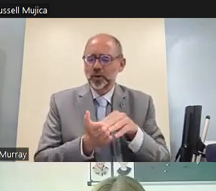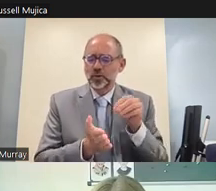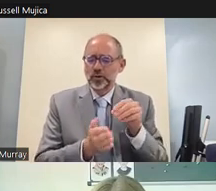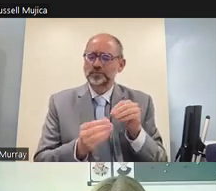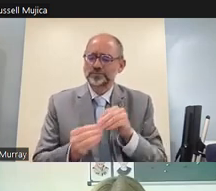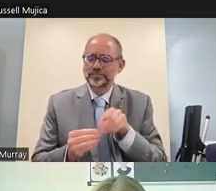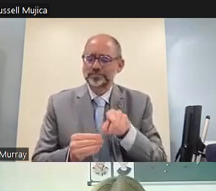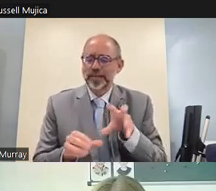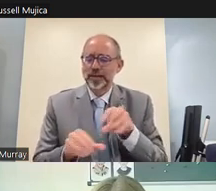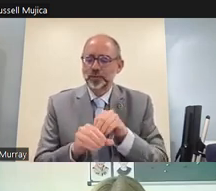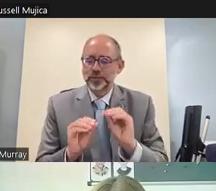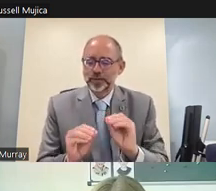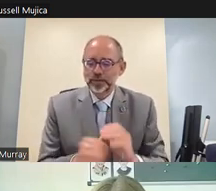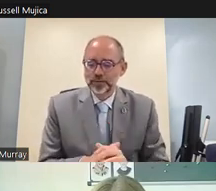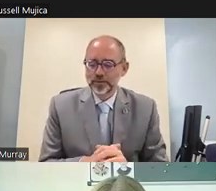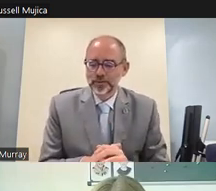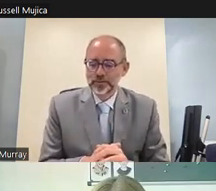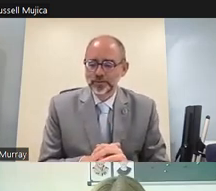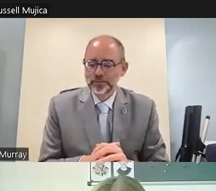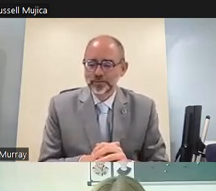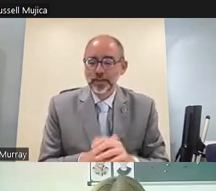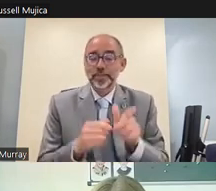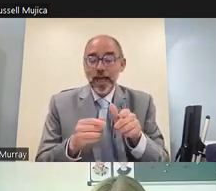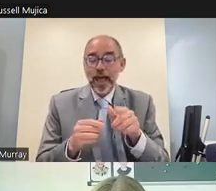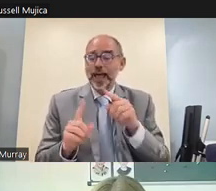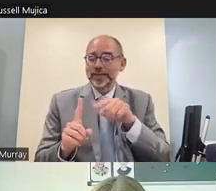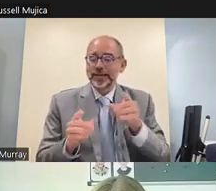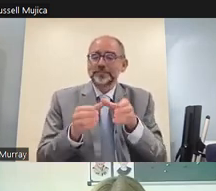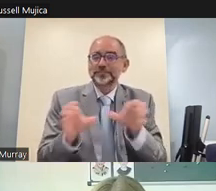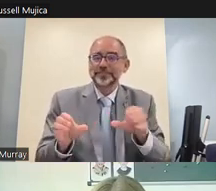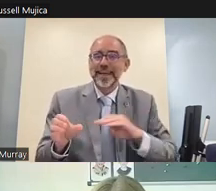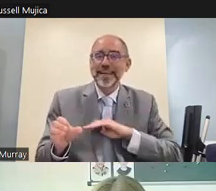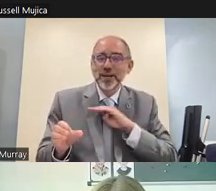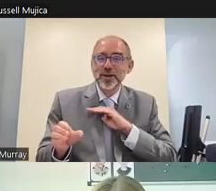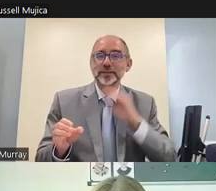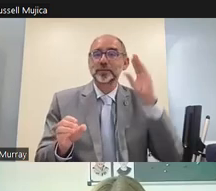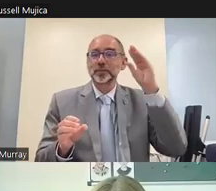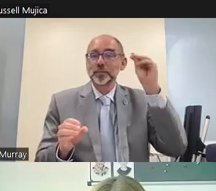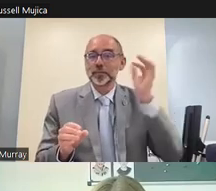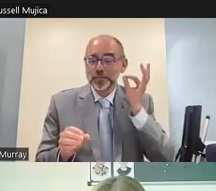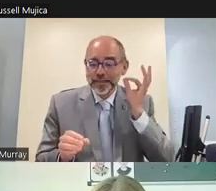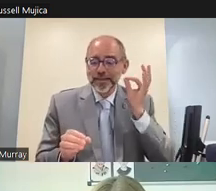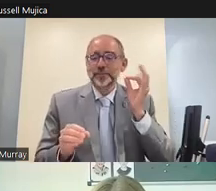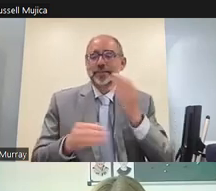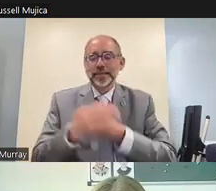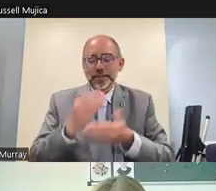and odps to ensure this data accurately reflects the priorities and needs of the people impacted